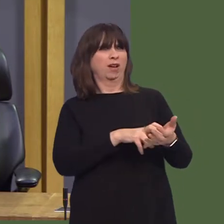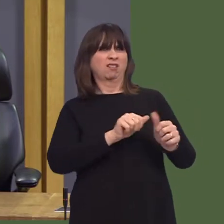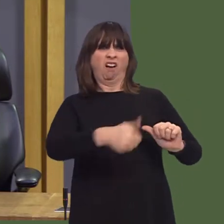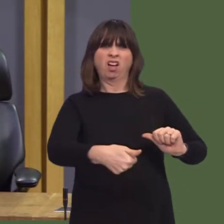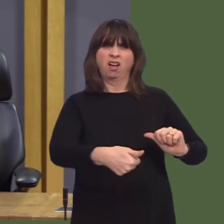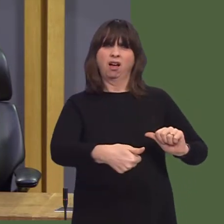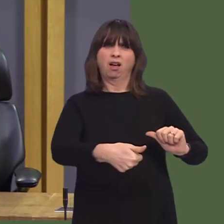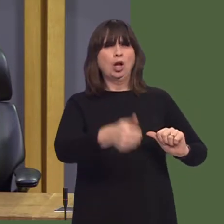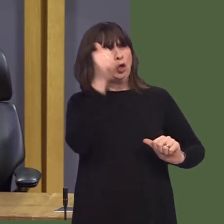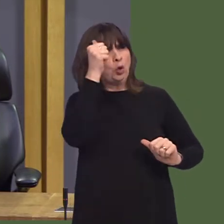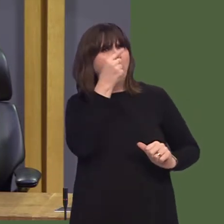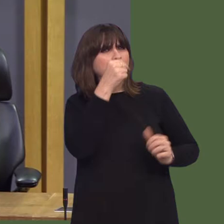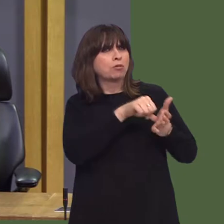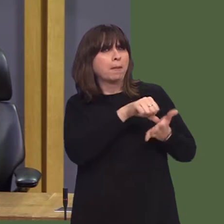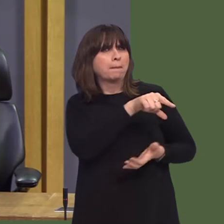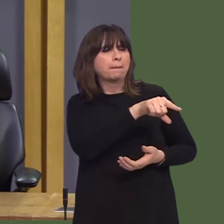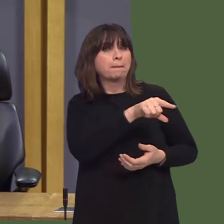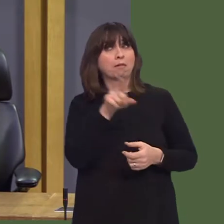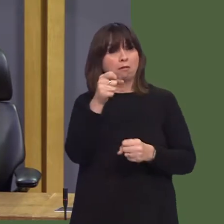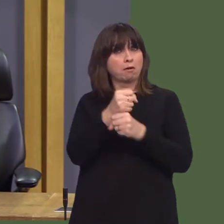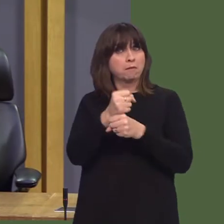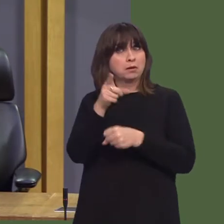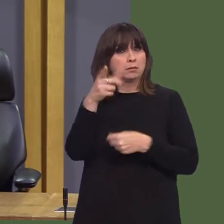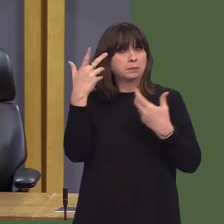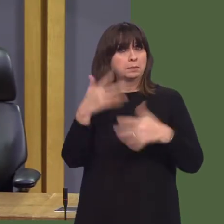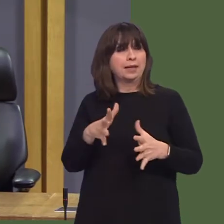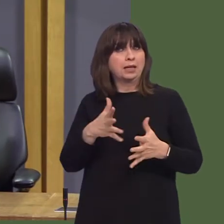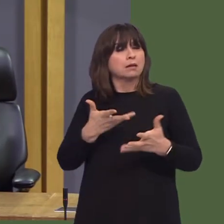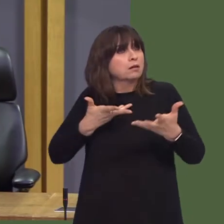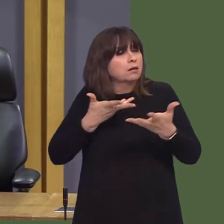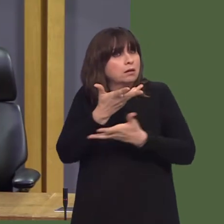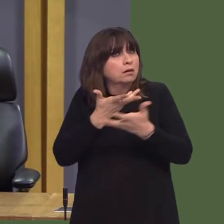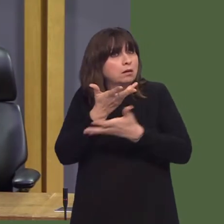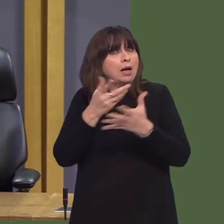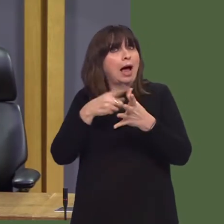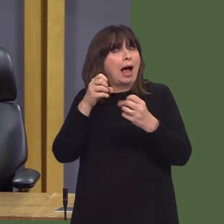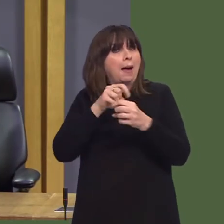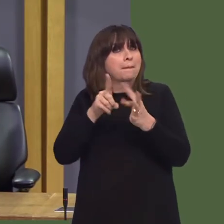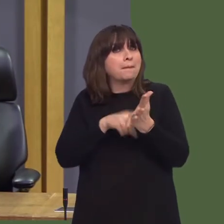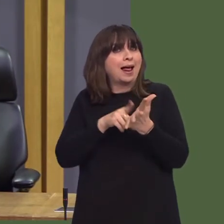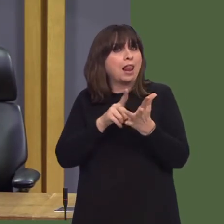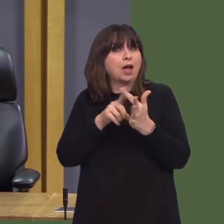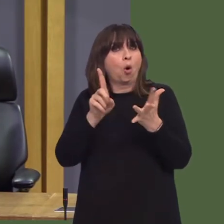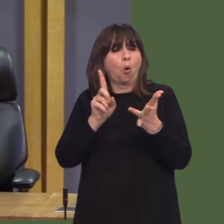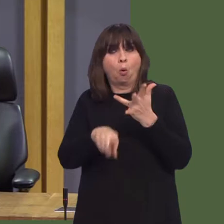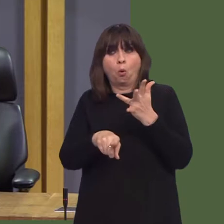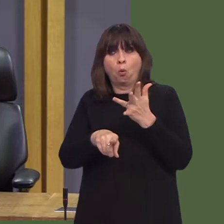animal exhibits, that there's widespread support for a ban on the use of wild animals in circuses, and officials are considering how to address this issue.